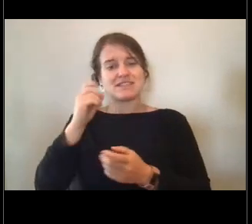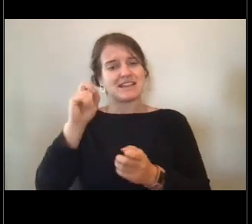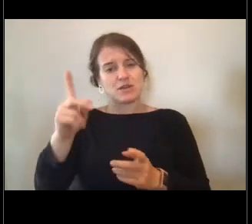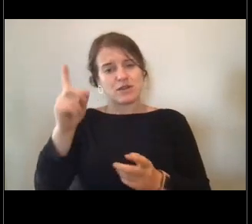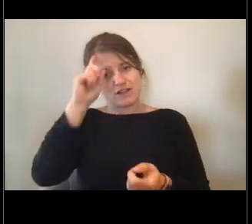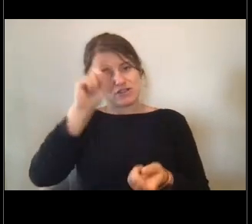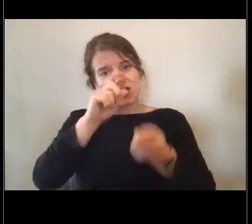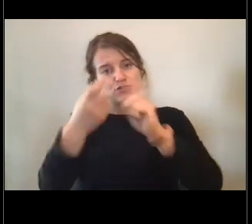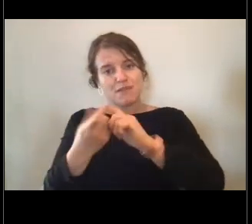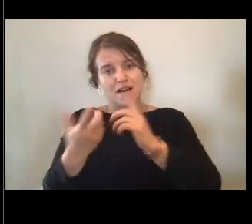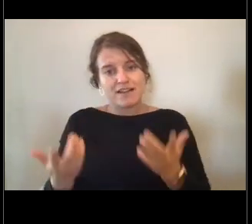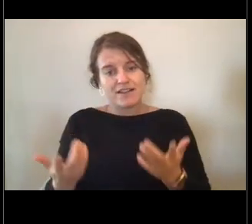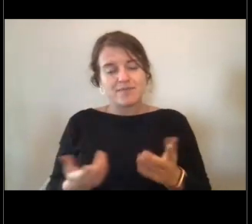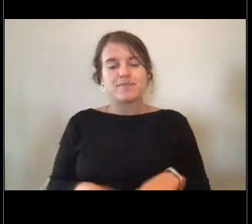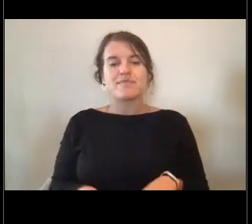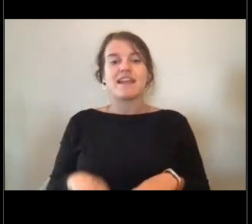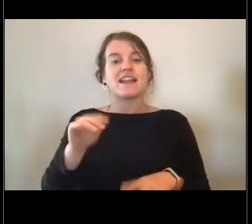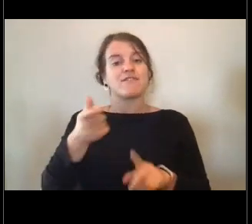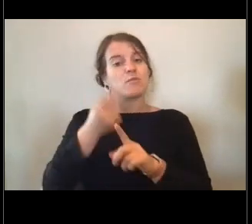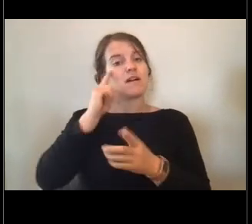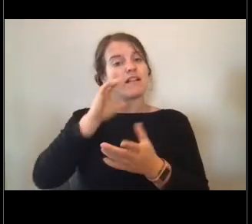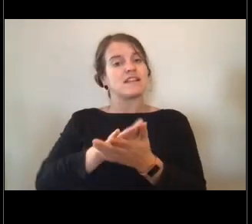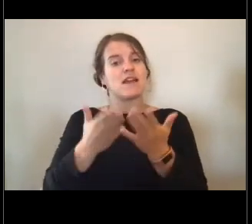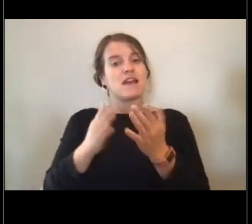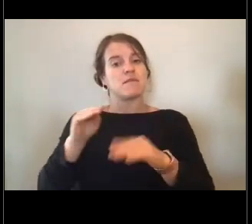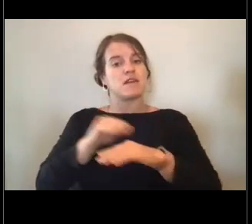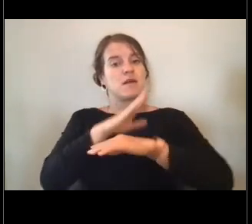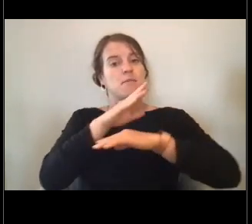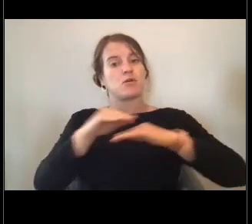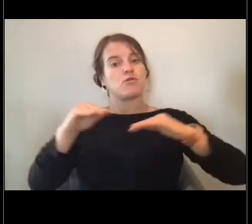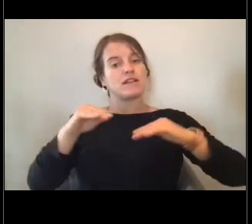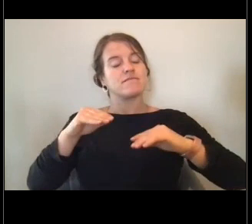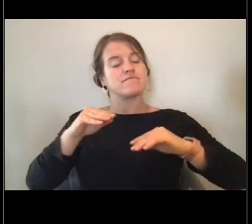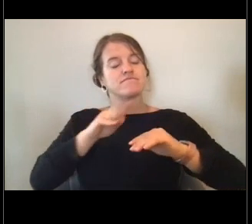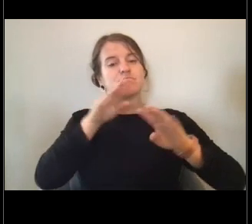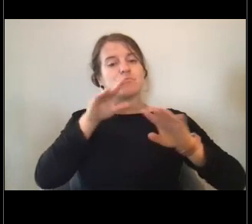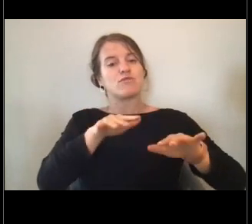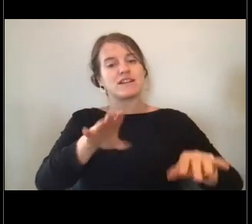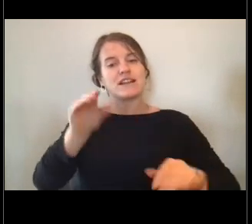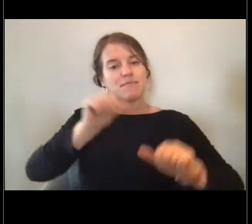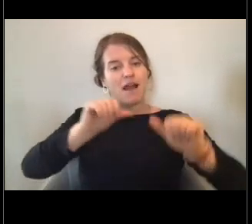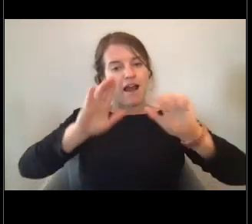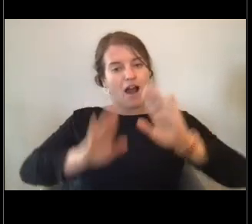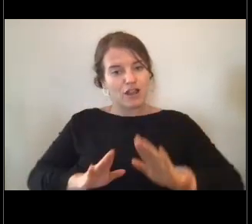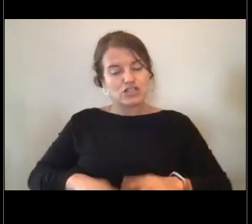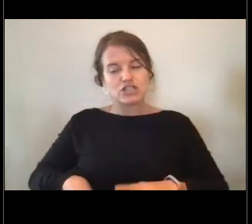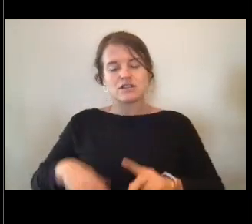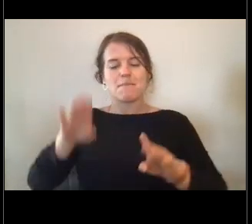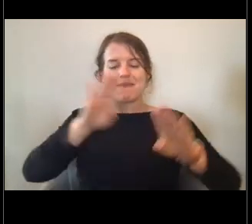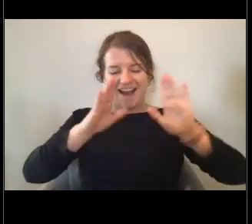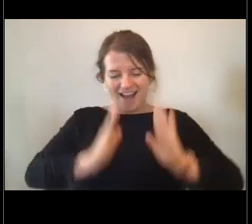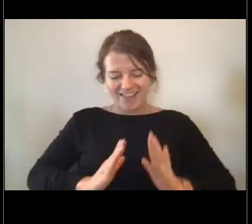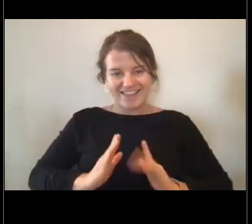just check out all the cool summer activities and other learning activities that you can